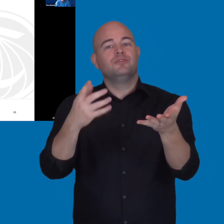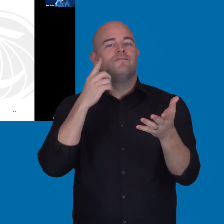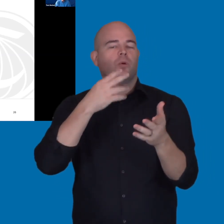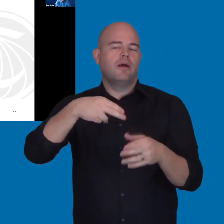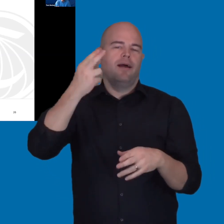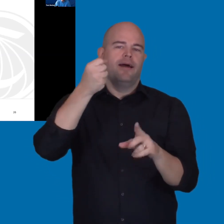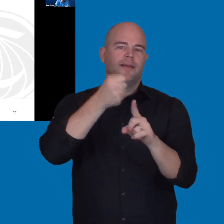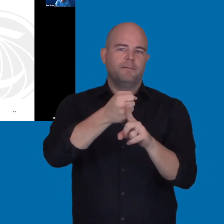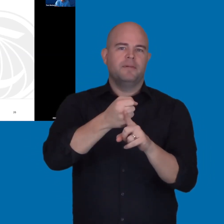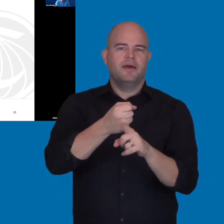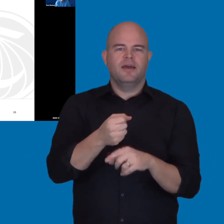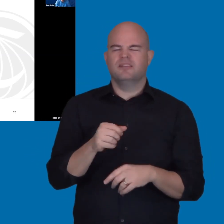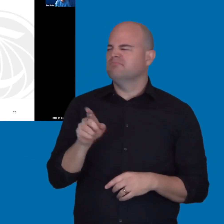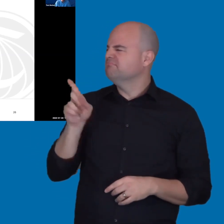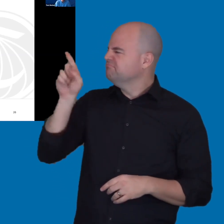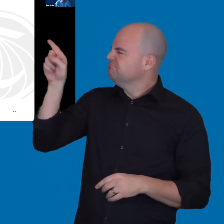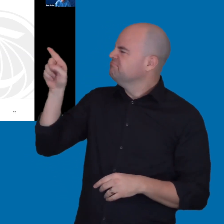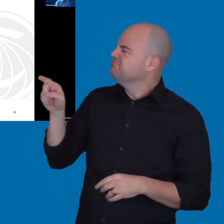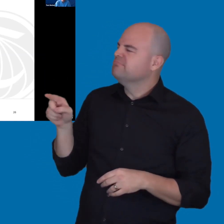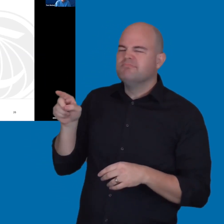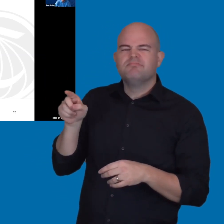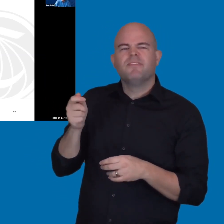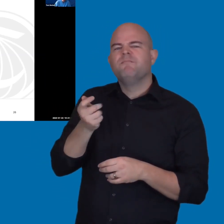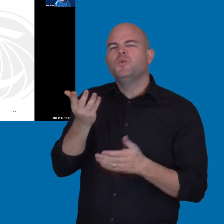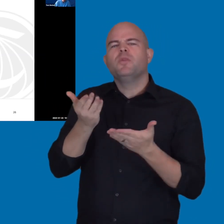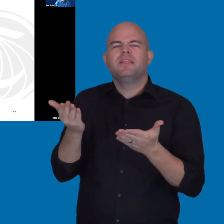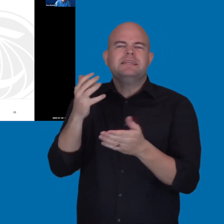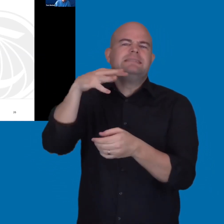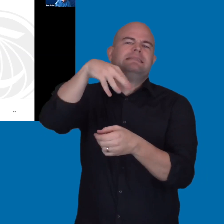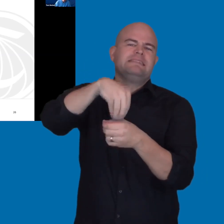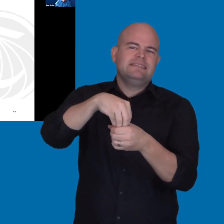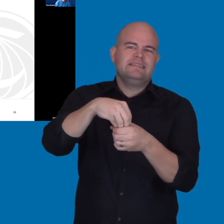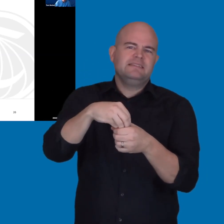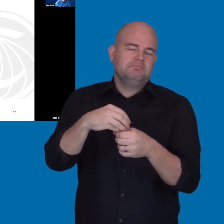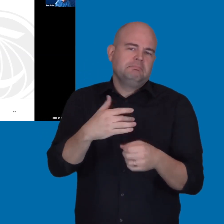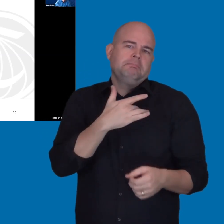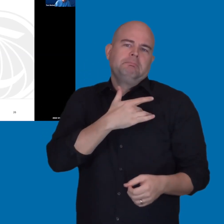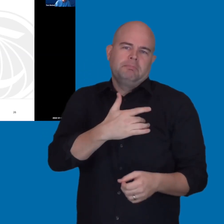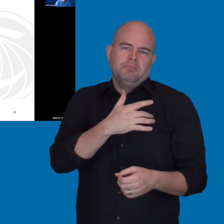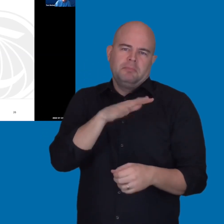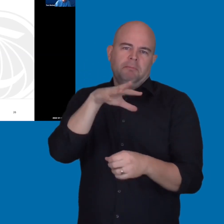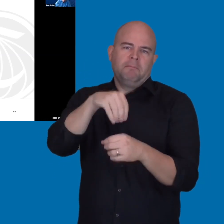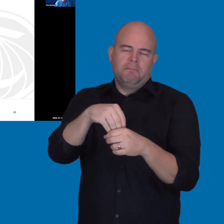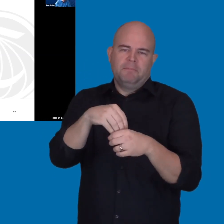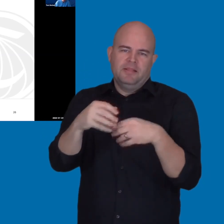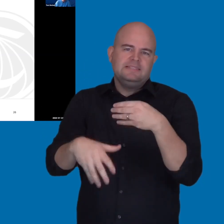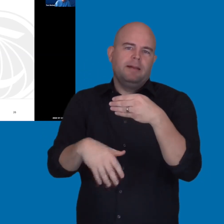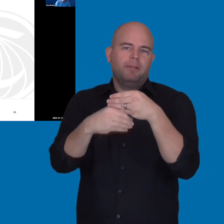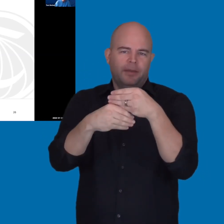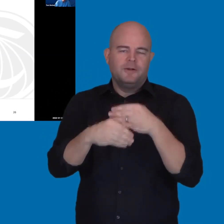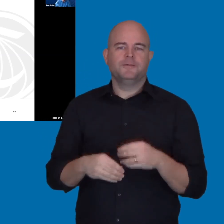And I've listed a few of the things that would probably be in those, would often be in those supplemental provisions.